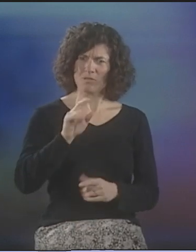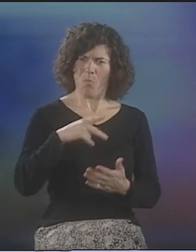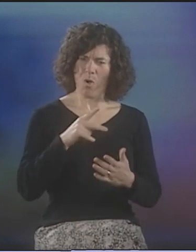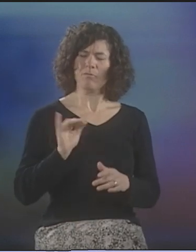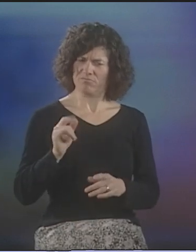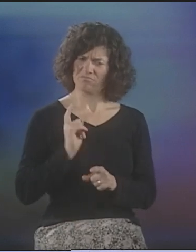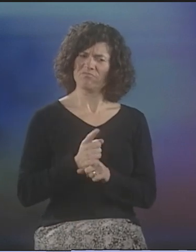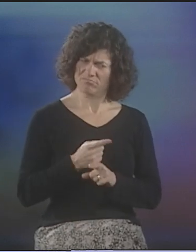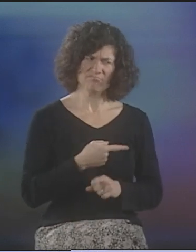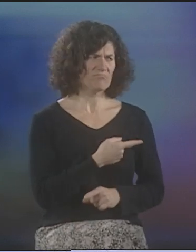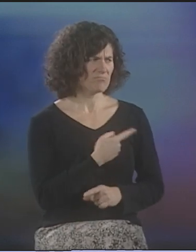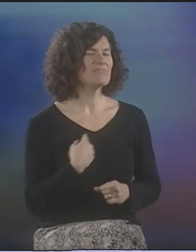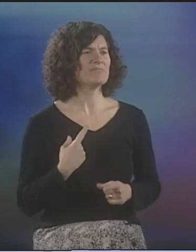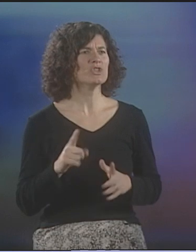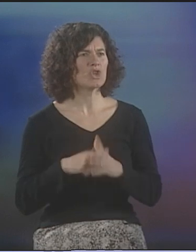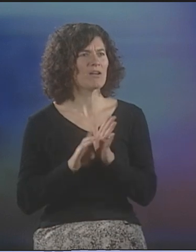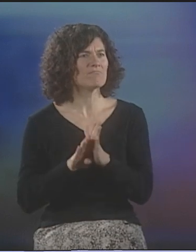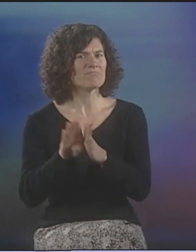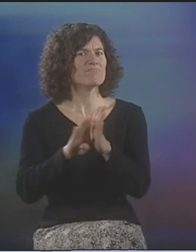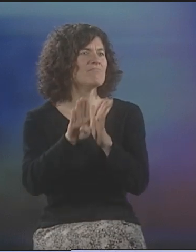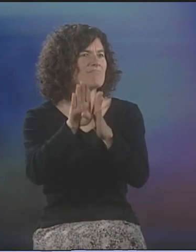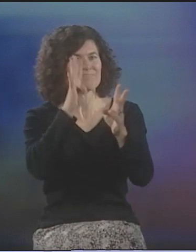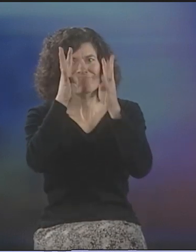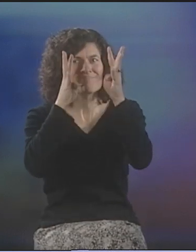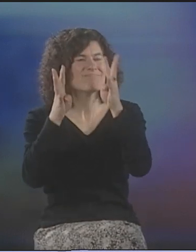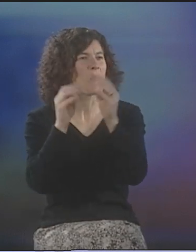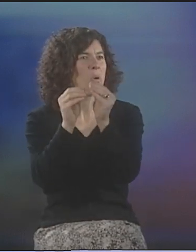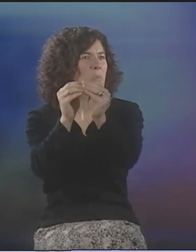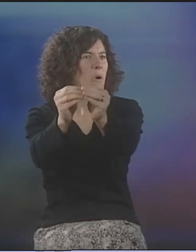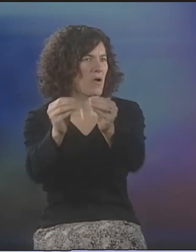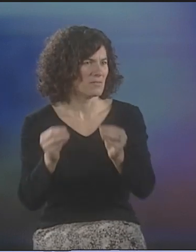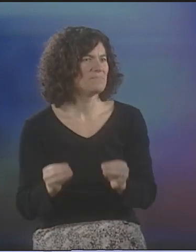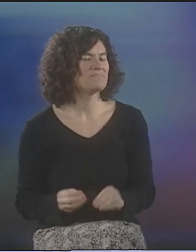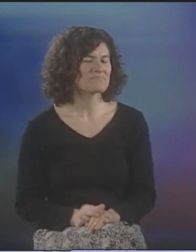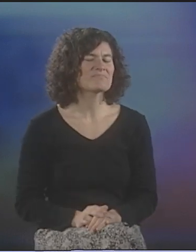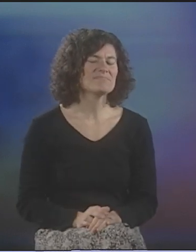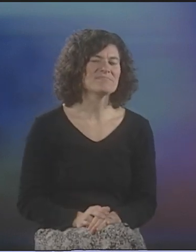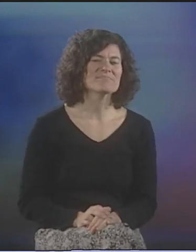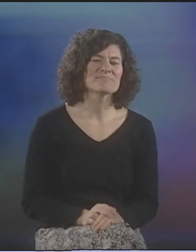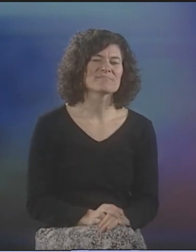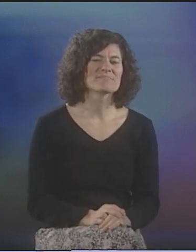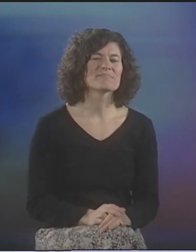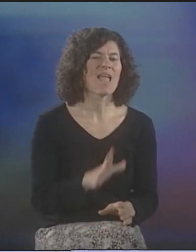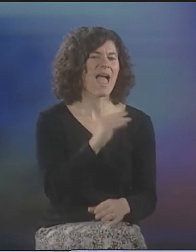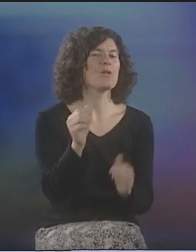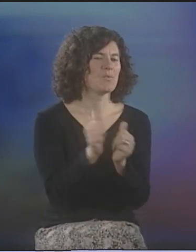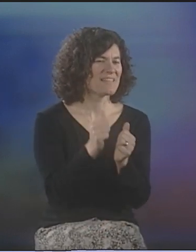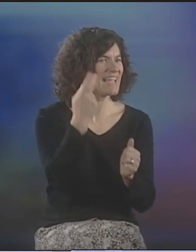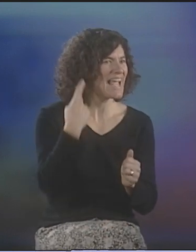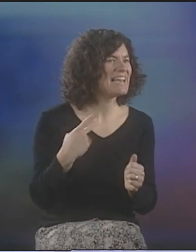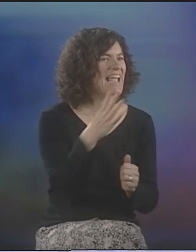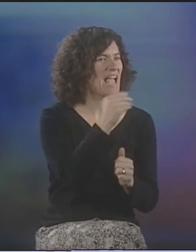IT REALLY IS A POEM, AND SHE DID ACCEPT THAT FRAMING OF IT AND BECAME EVEN MORE CREATIVE AS TIME WENT ON.